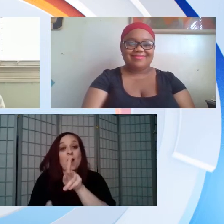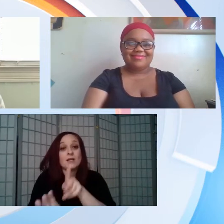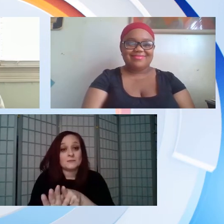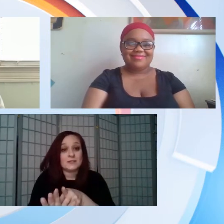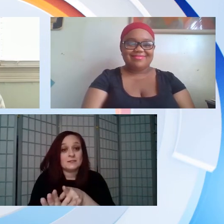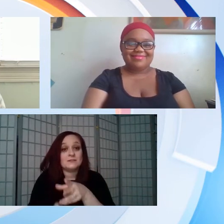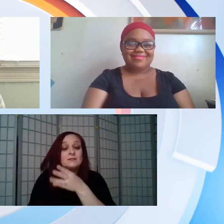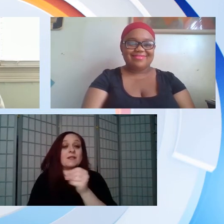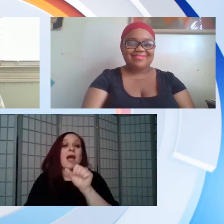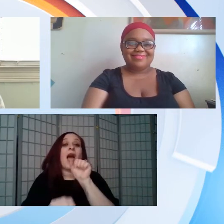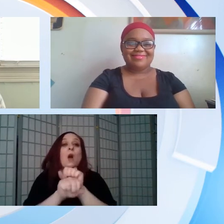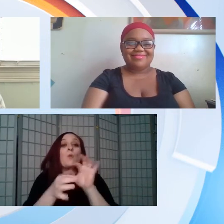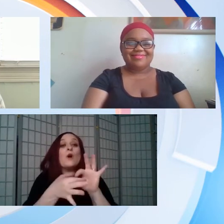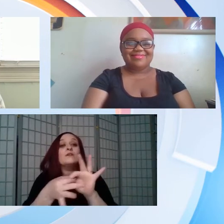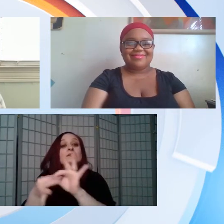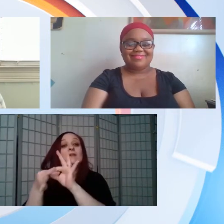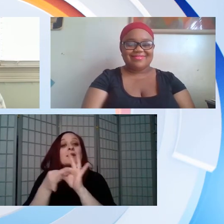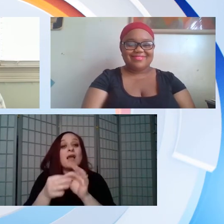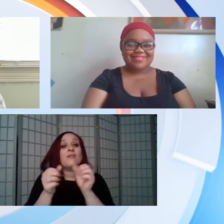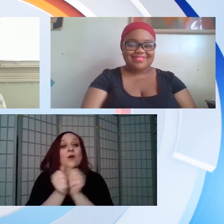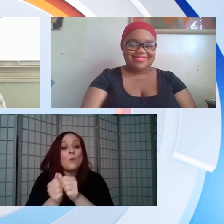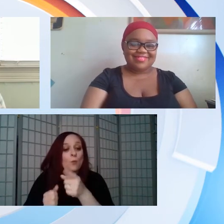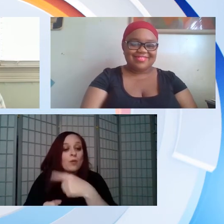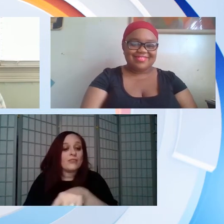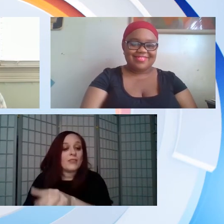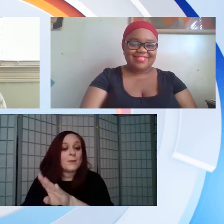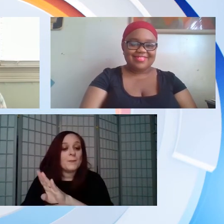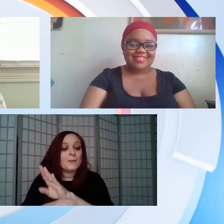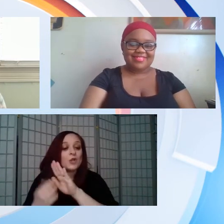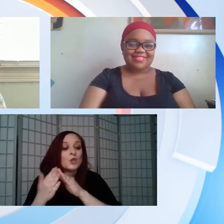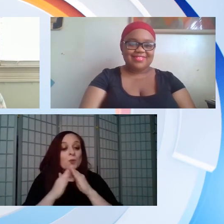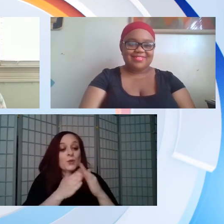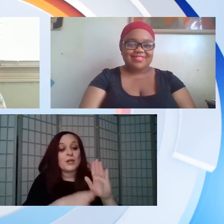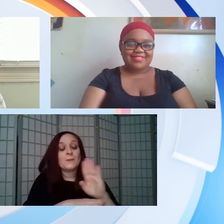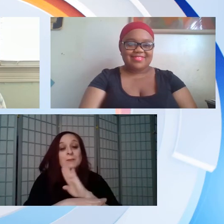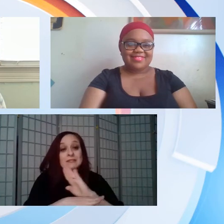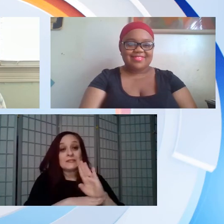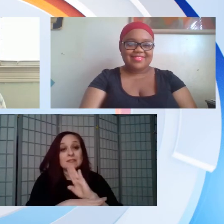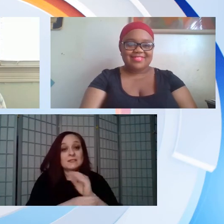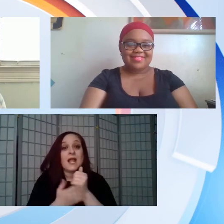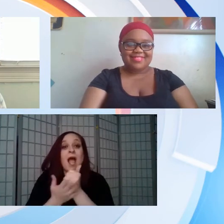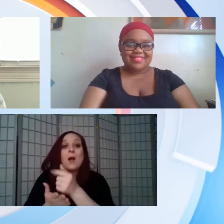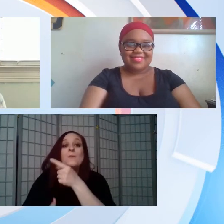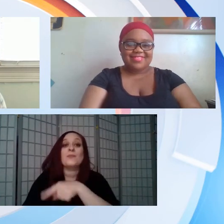hard of hearing community and our participants we work together with the participants and businesses